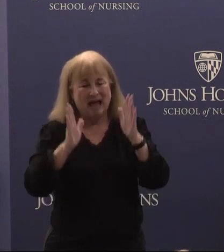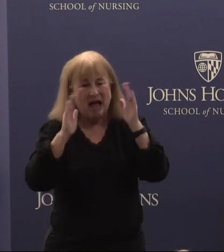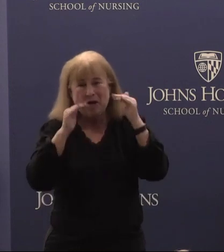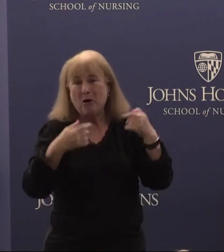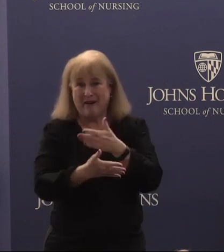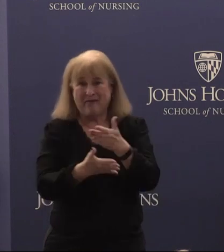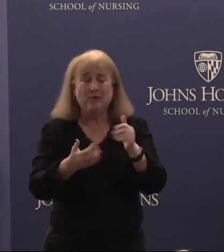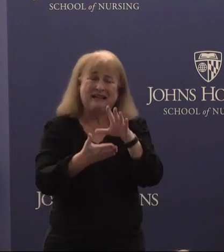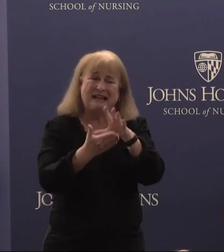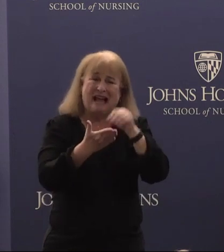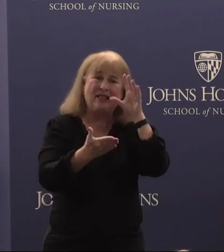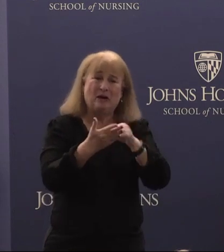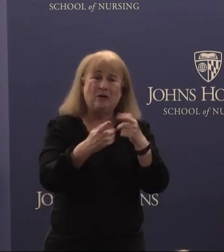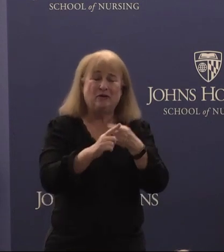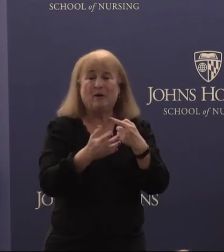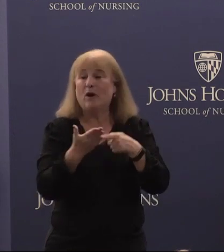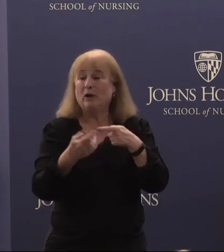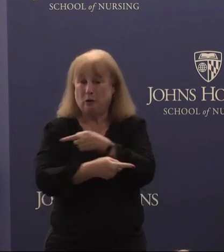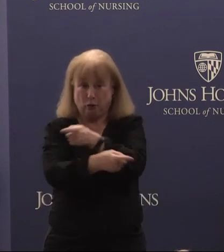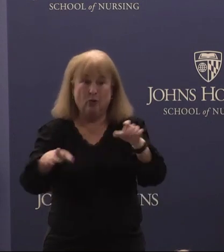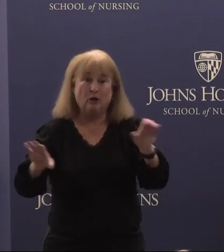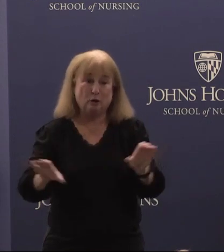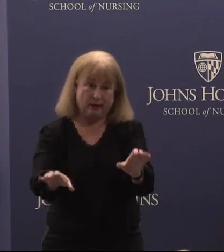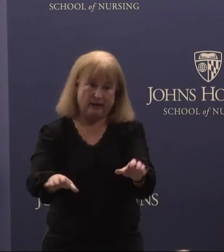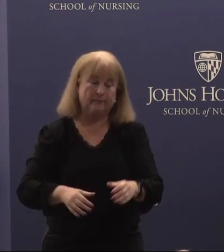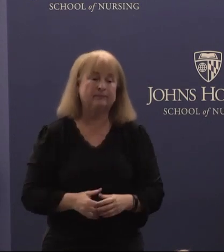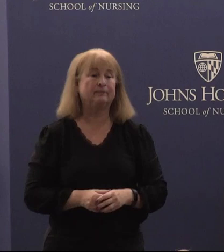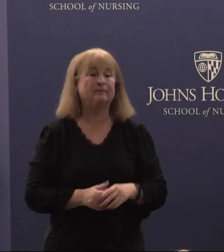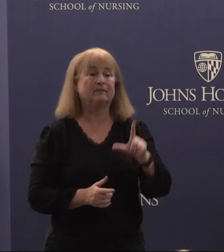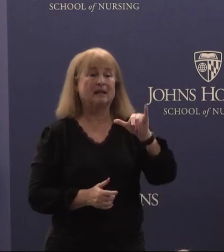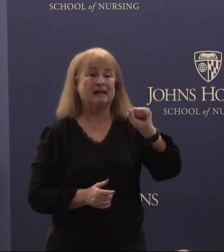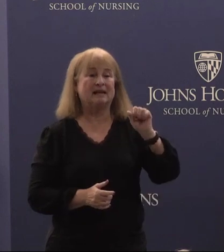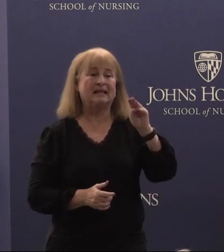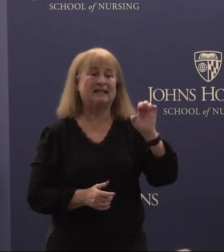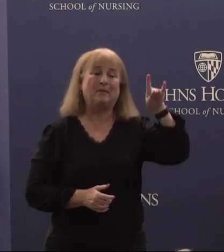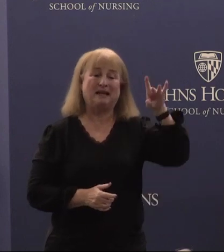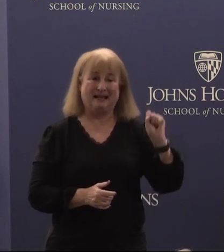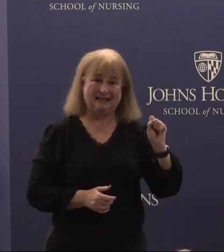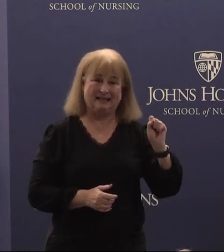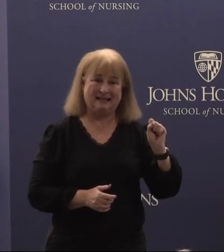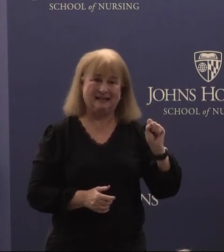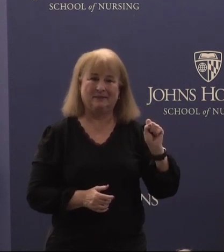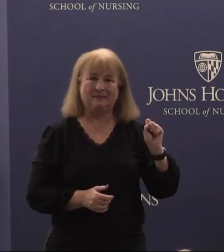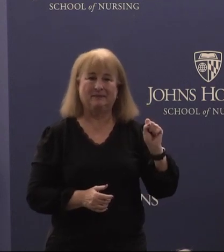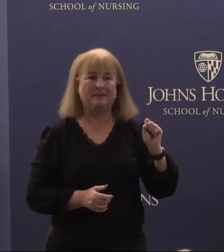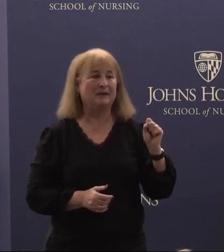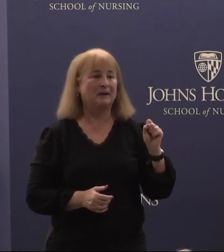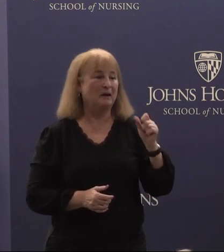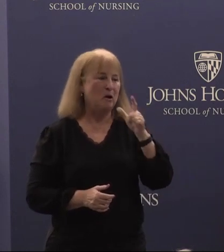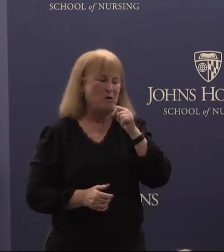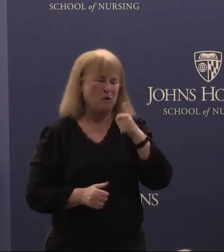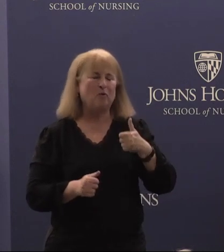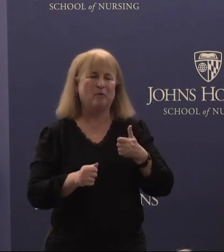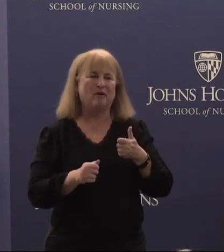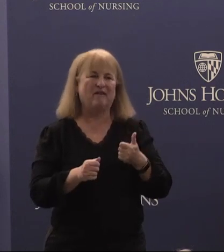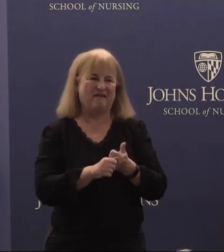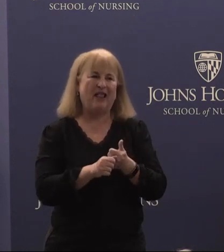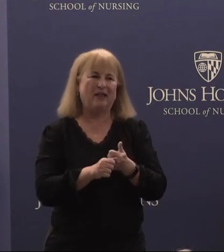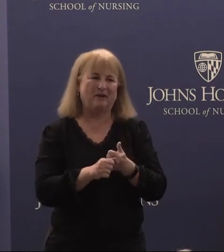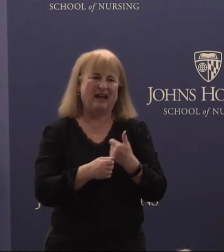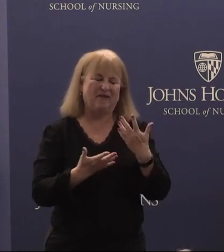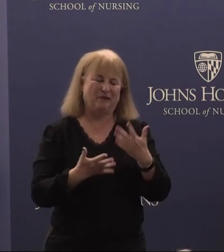can learn from what you're doing. Lisa Meeks, who will be following after I give my remarks,